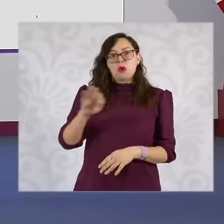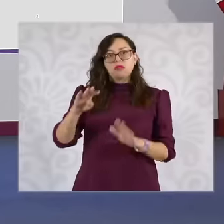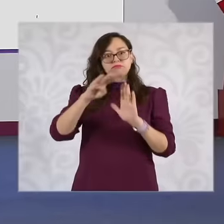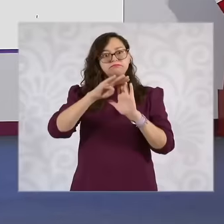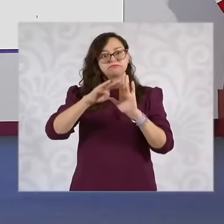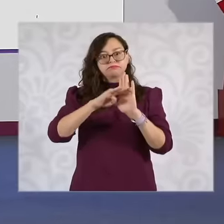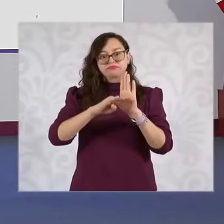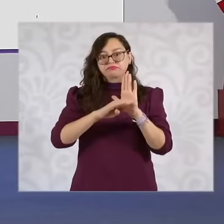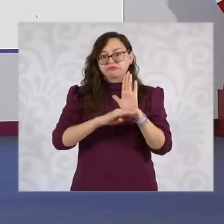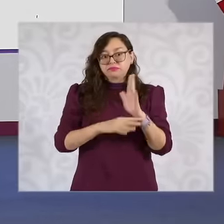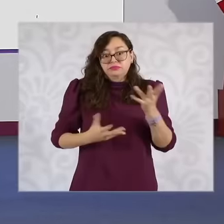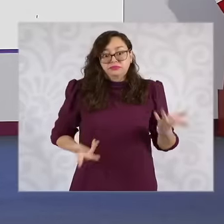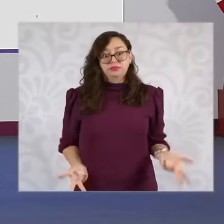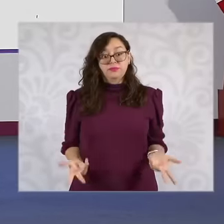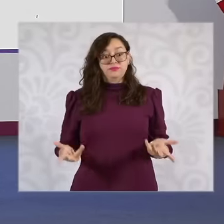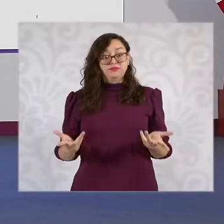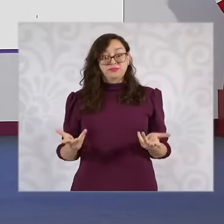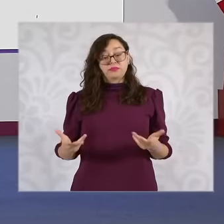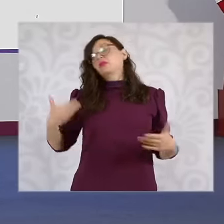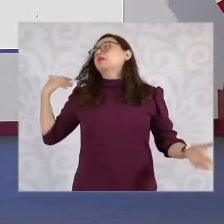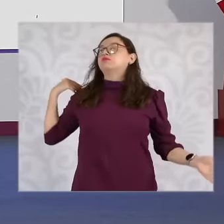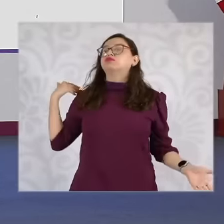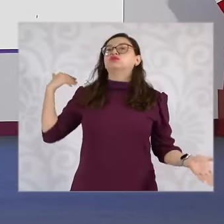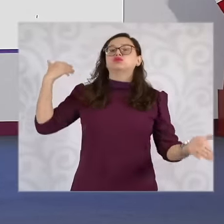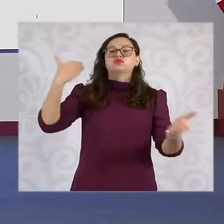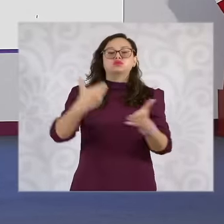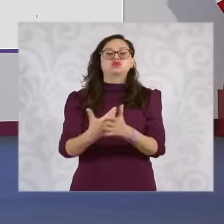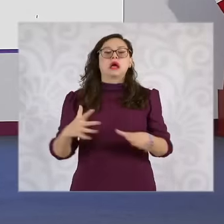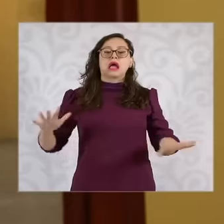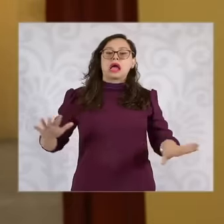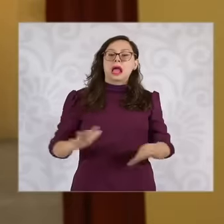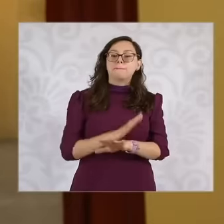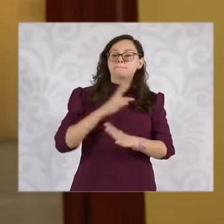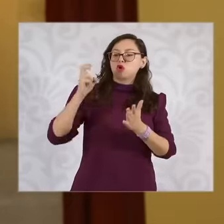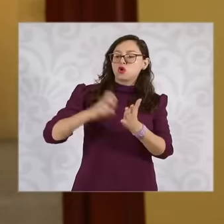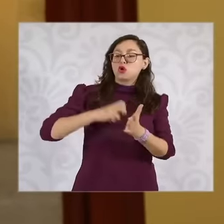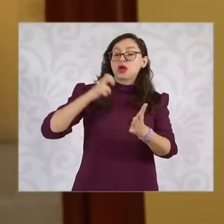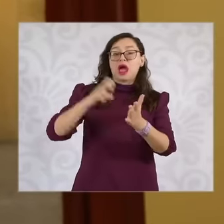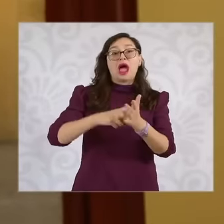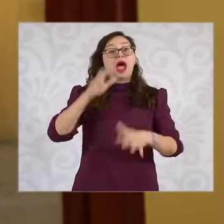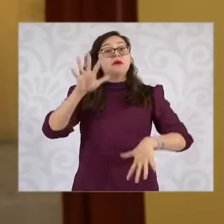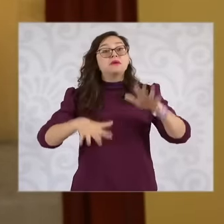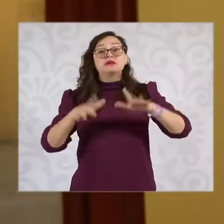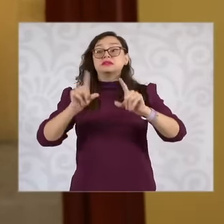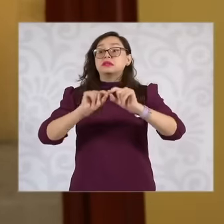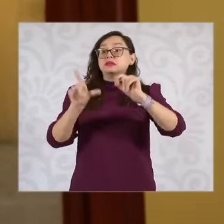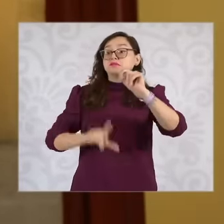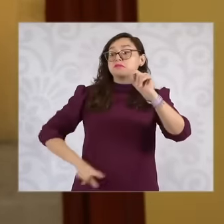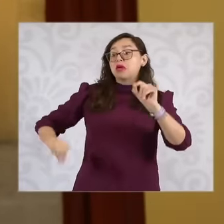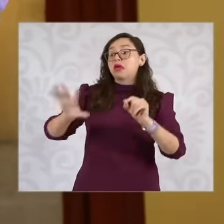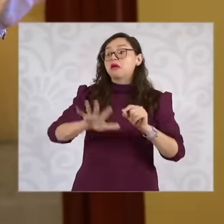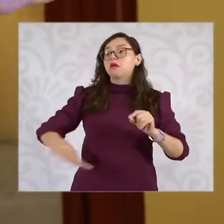reforms against the people of Mexico and against the nation throughout the neoliberal period.